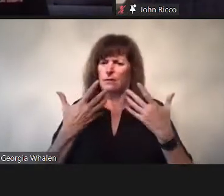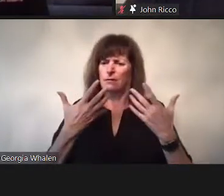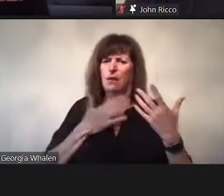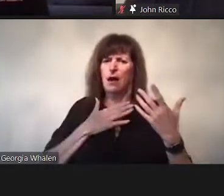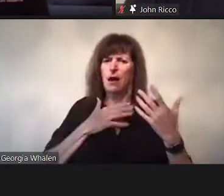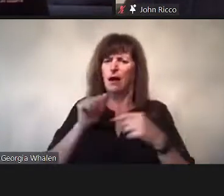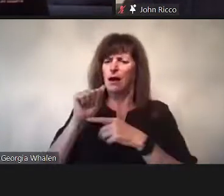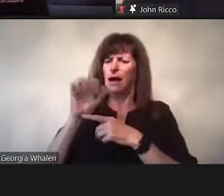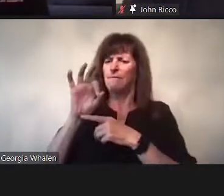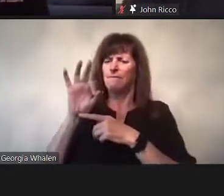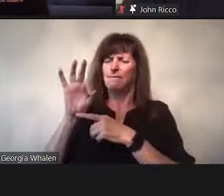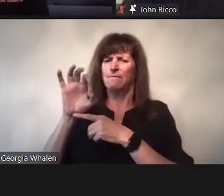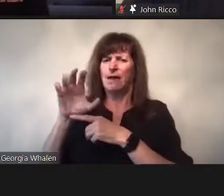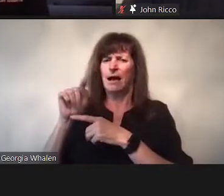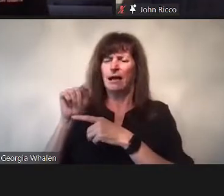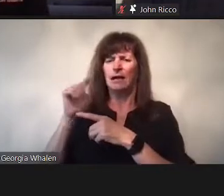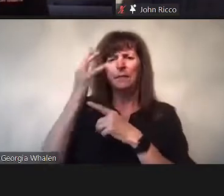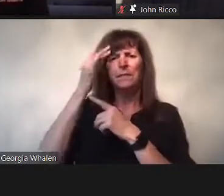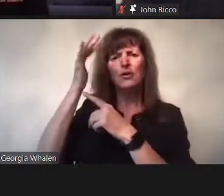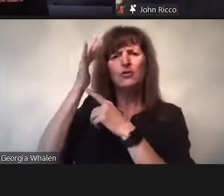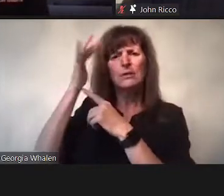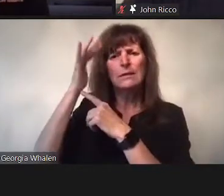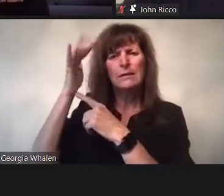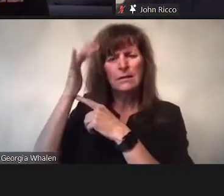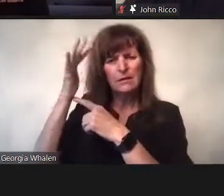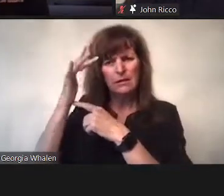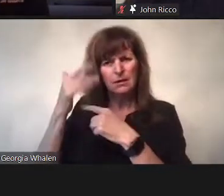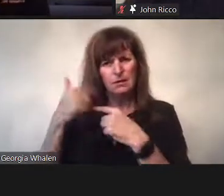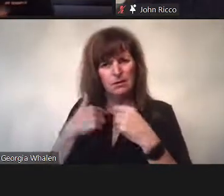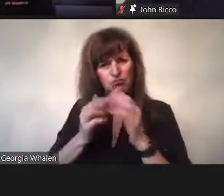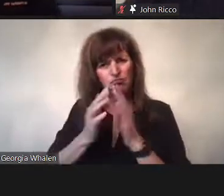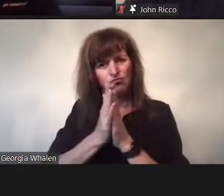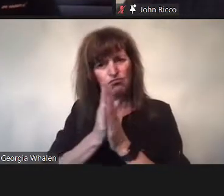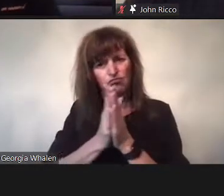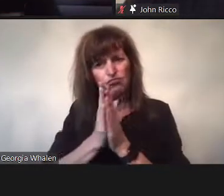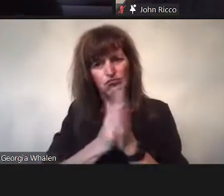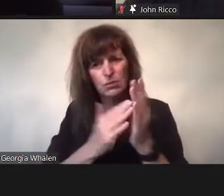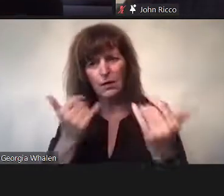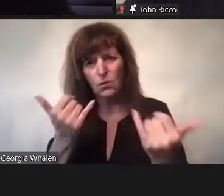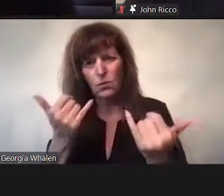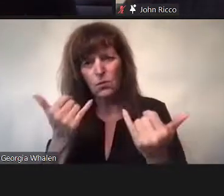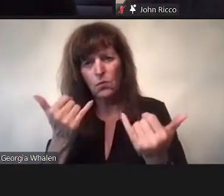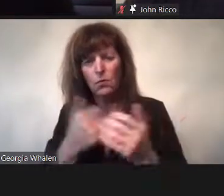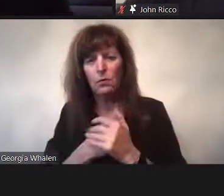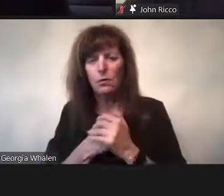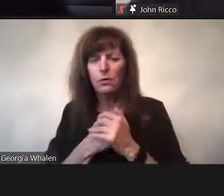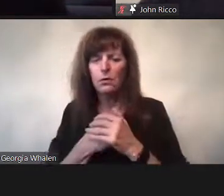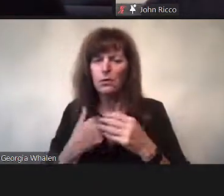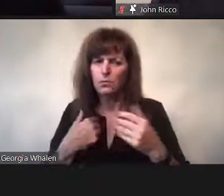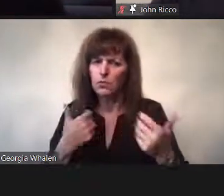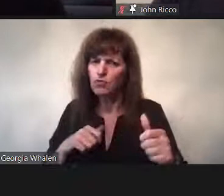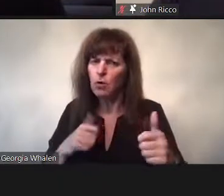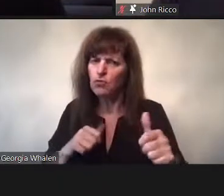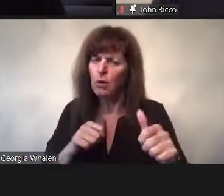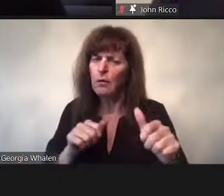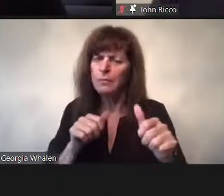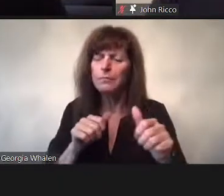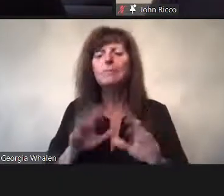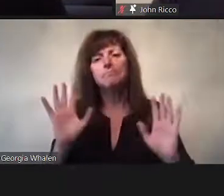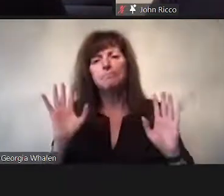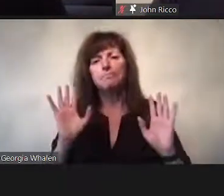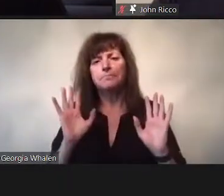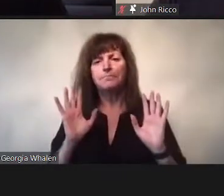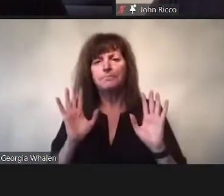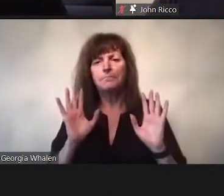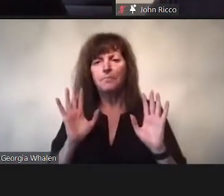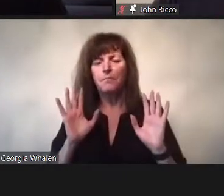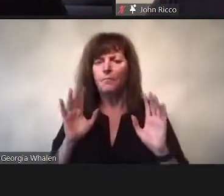I think ambiguity is not easy to think with - you be wishy washy easily - but thinking about affect, and the way that affect is mobilized,